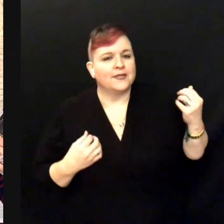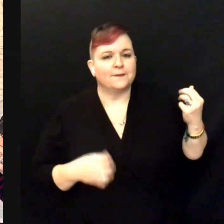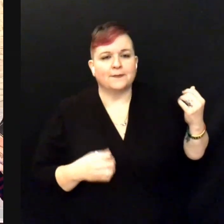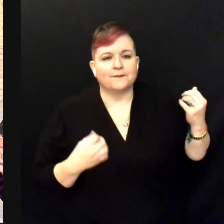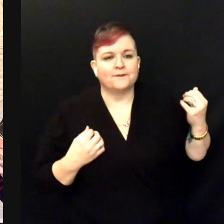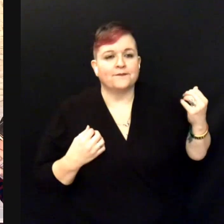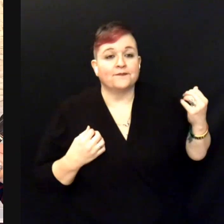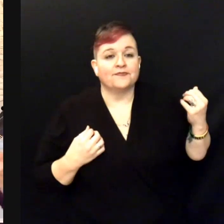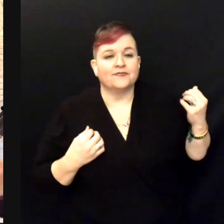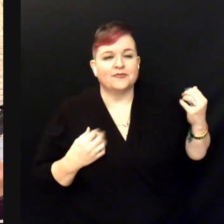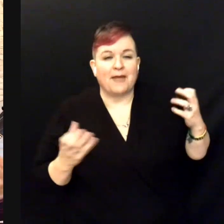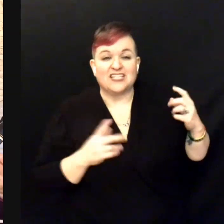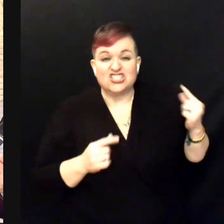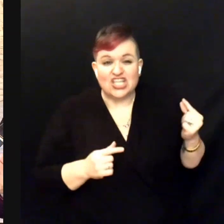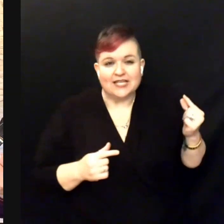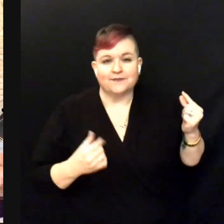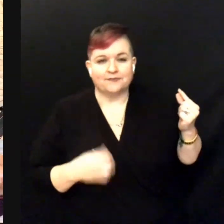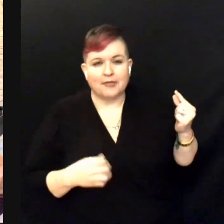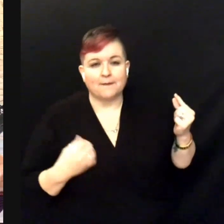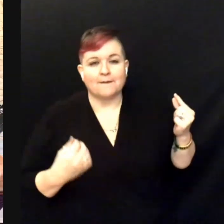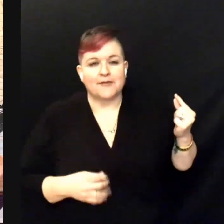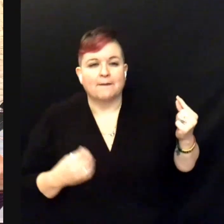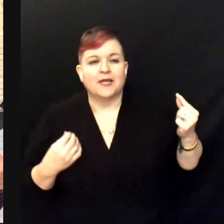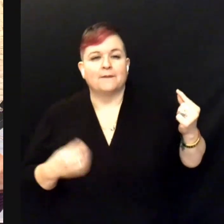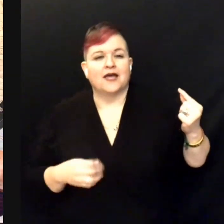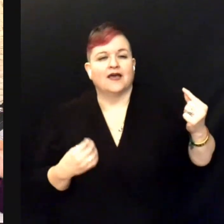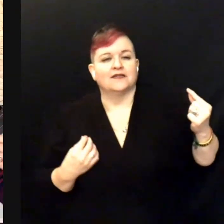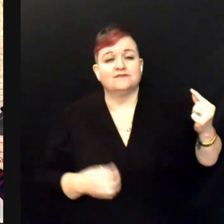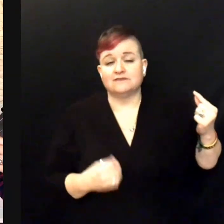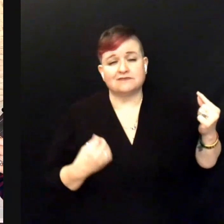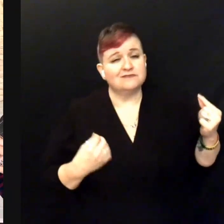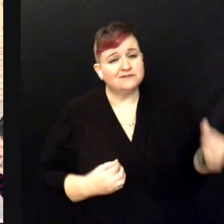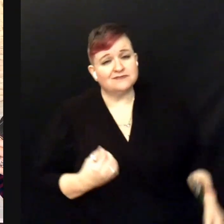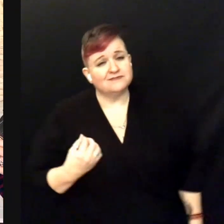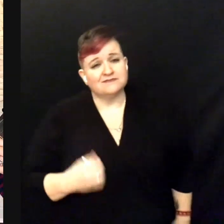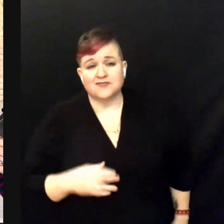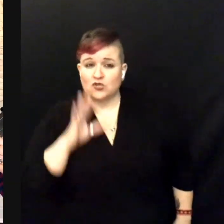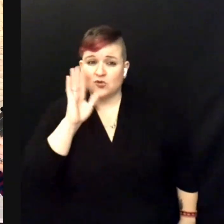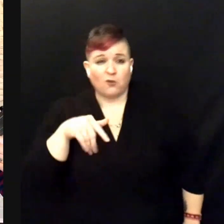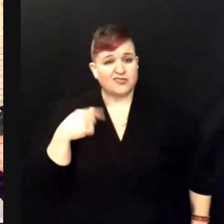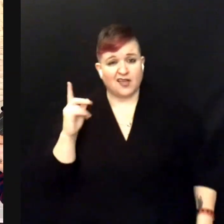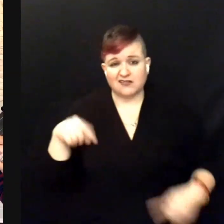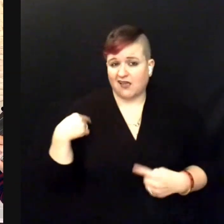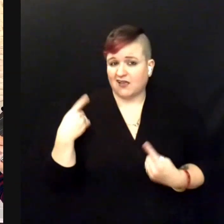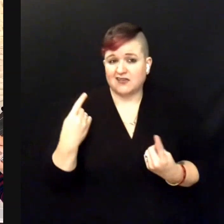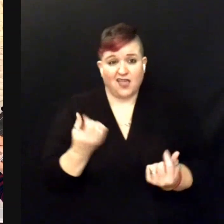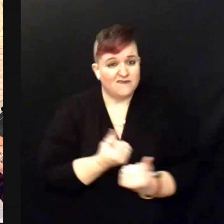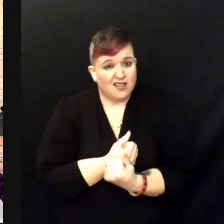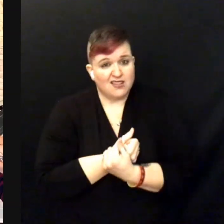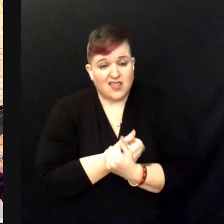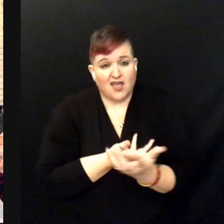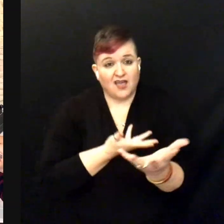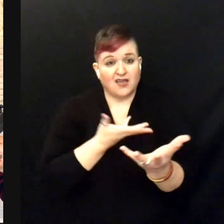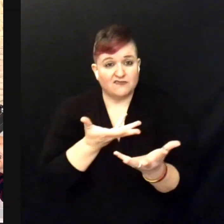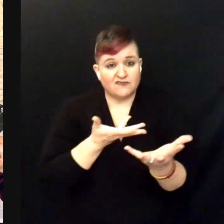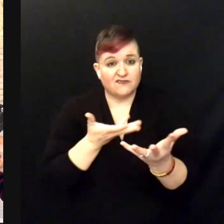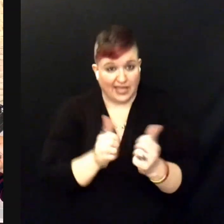Back to G I don't love the way I need to